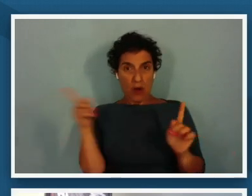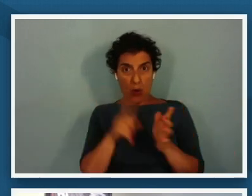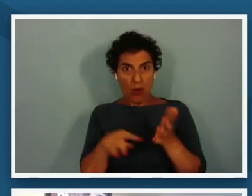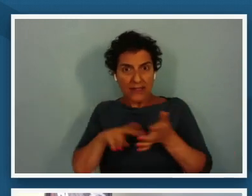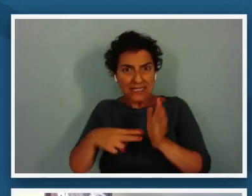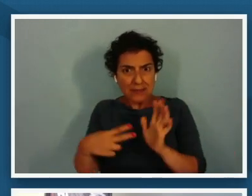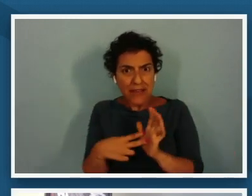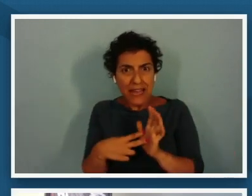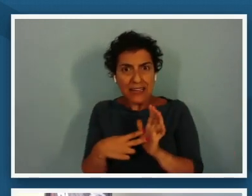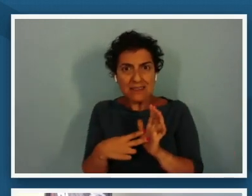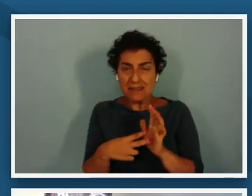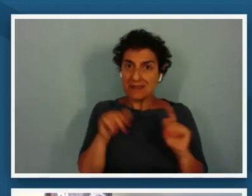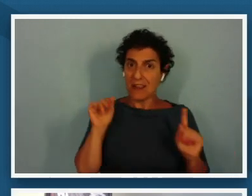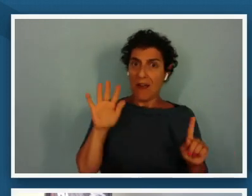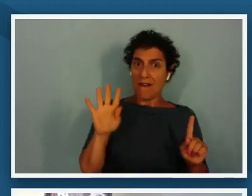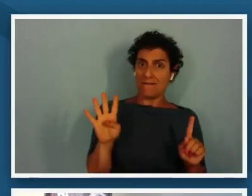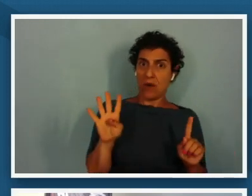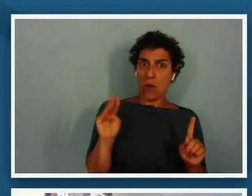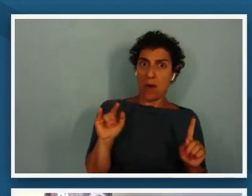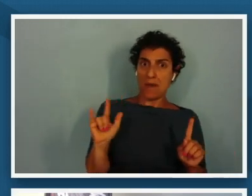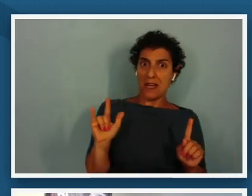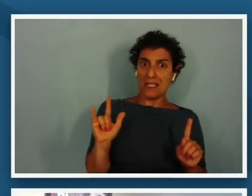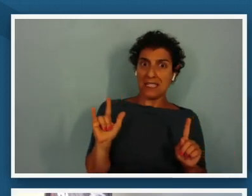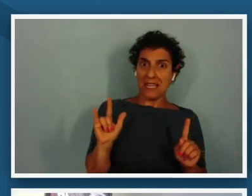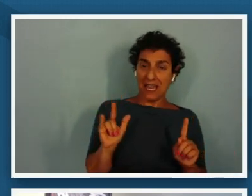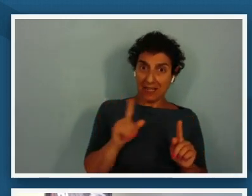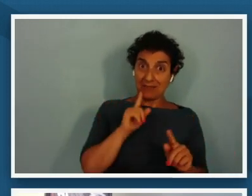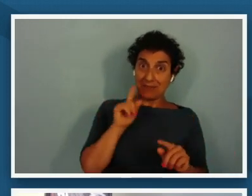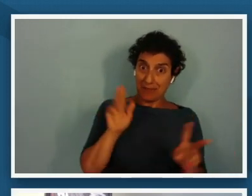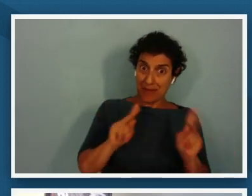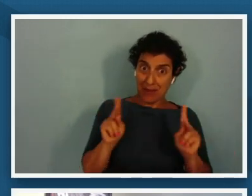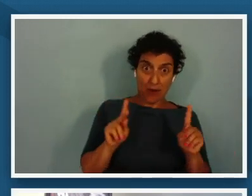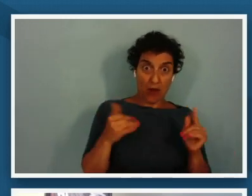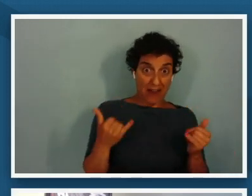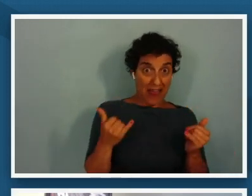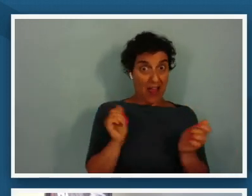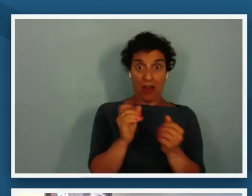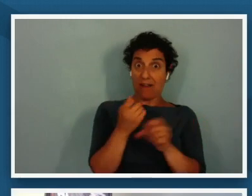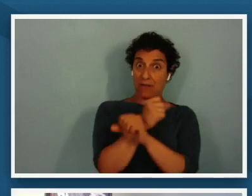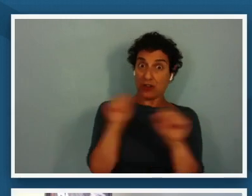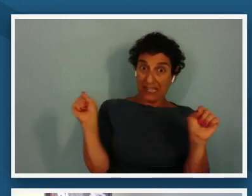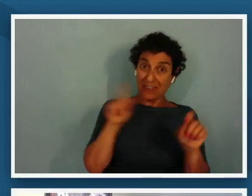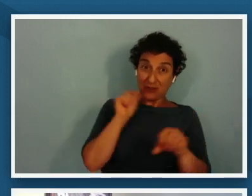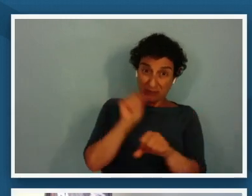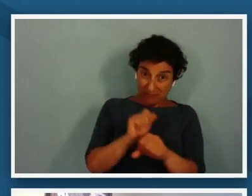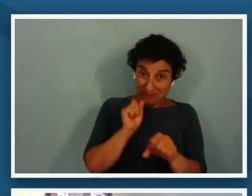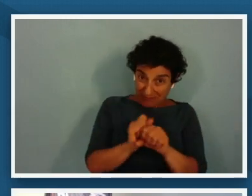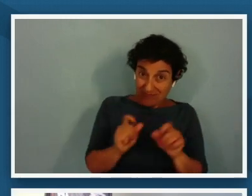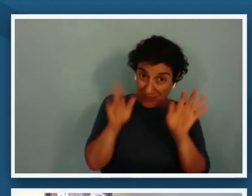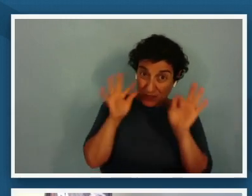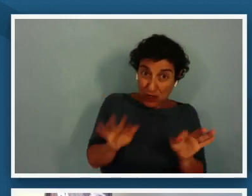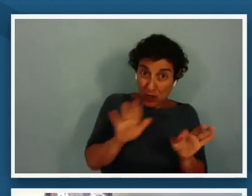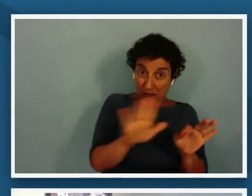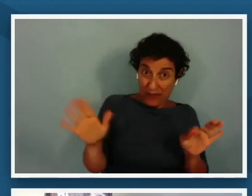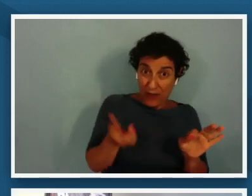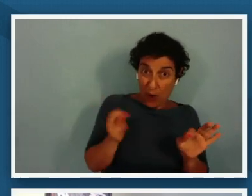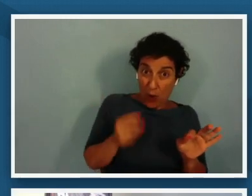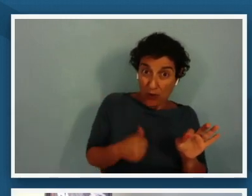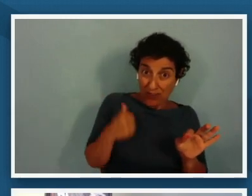million newly freed people be truly free to determine their own lives